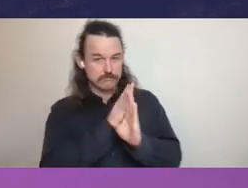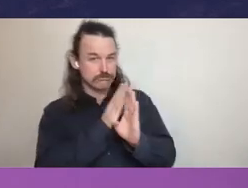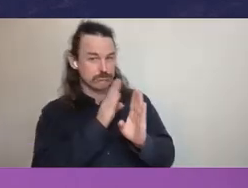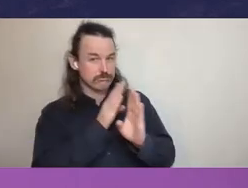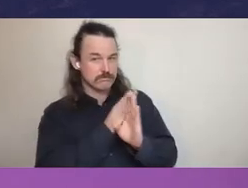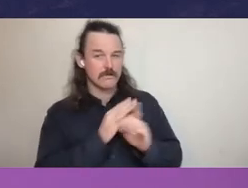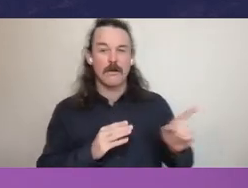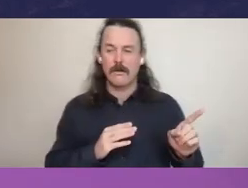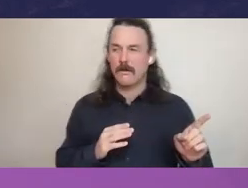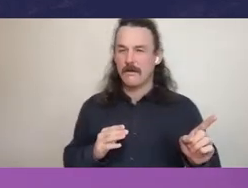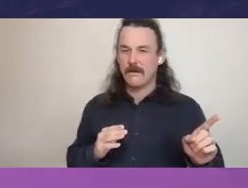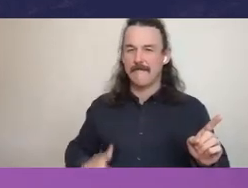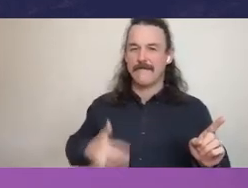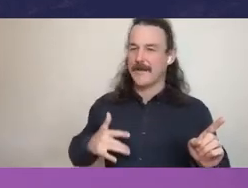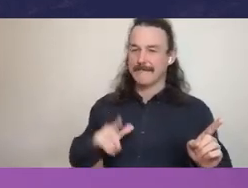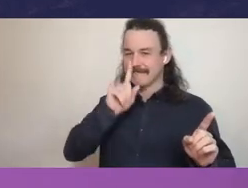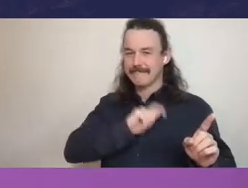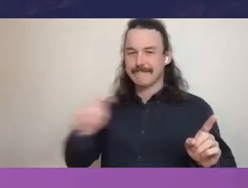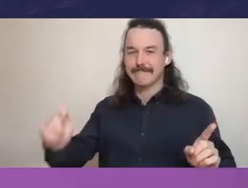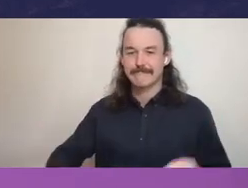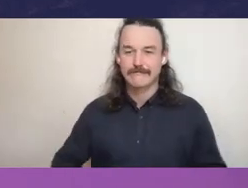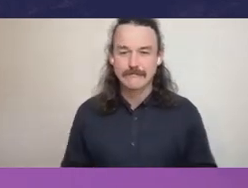And so such a huge part of my job